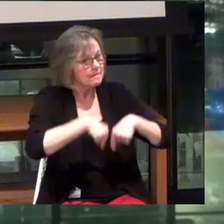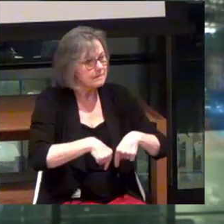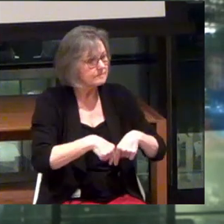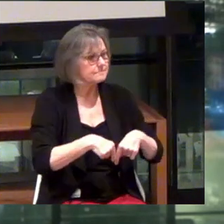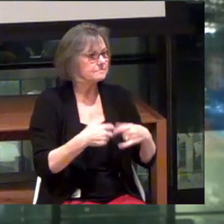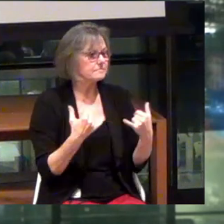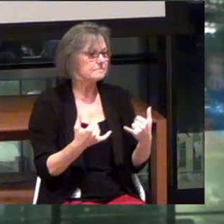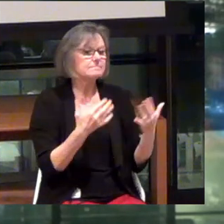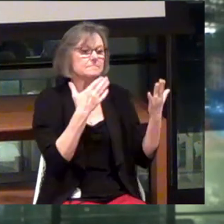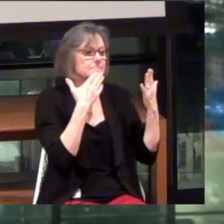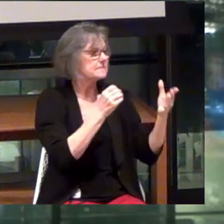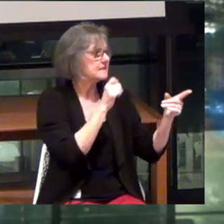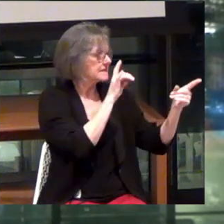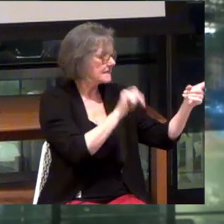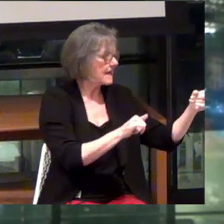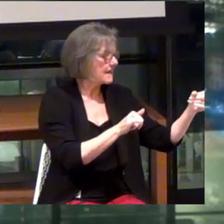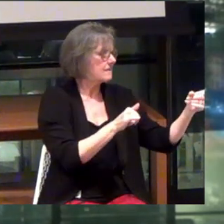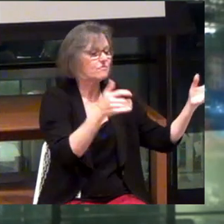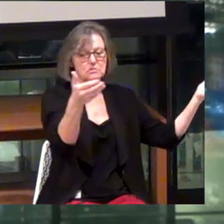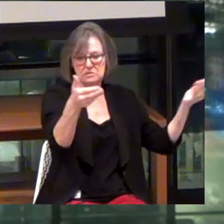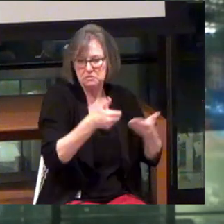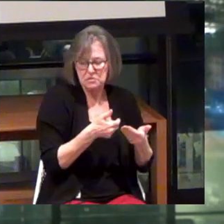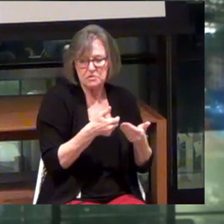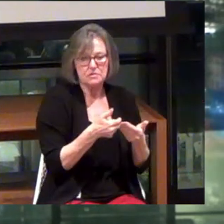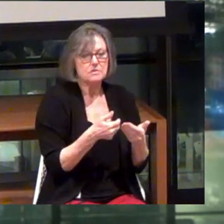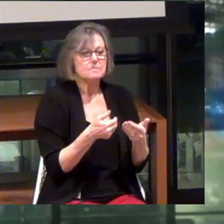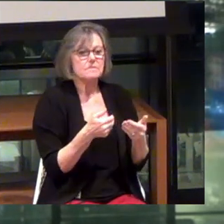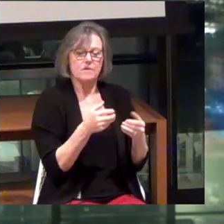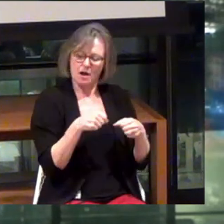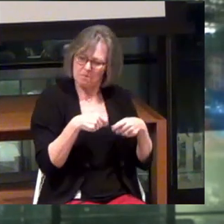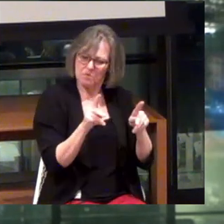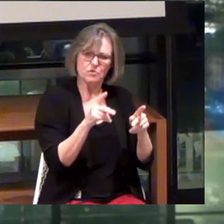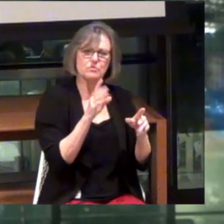And I thank you, Sandy, for the introduction and for the opportunity to speak.